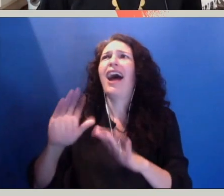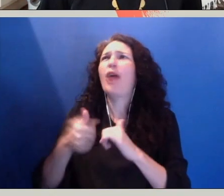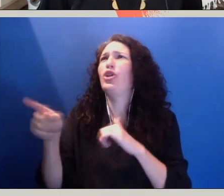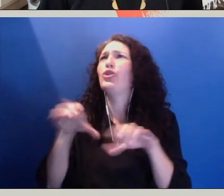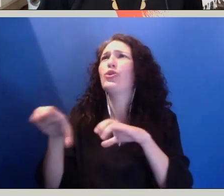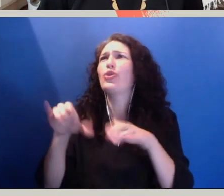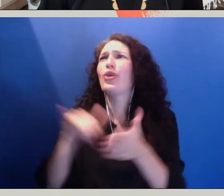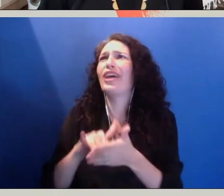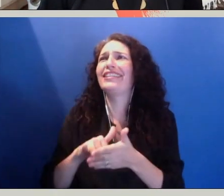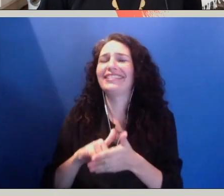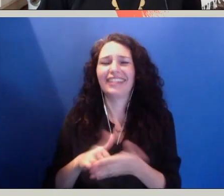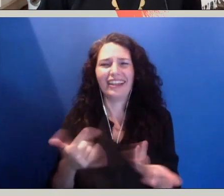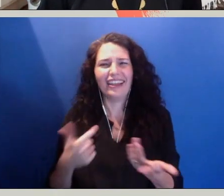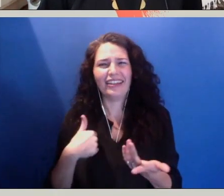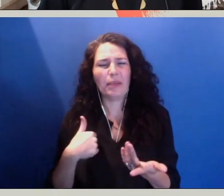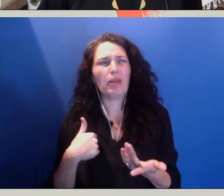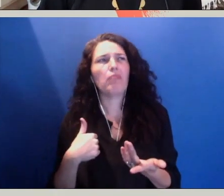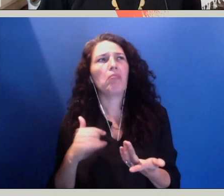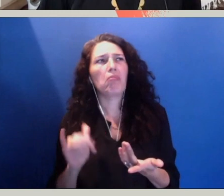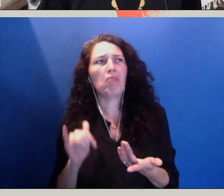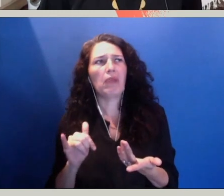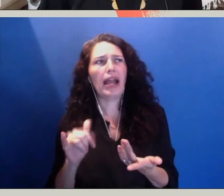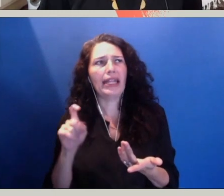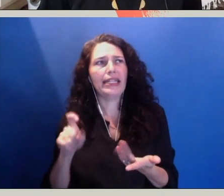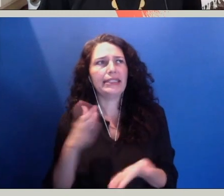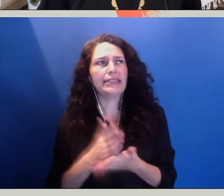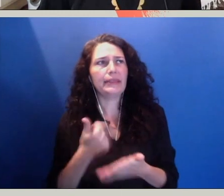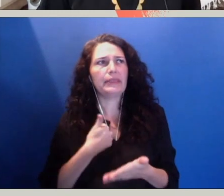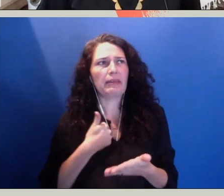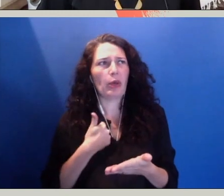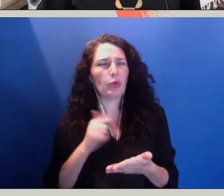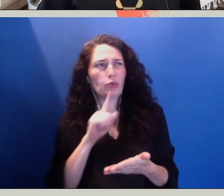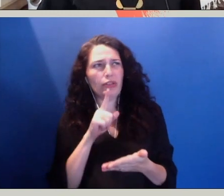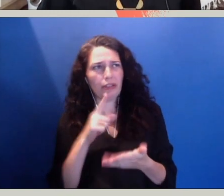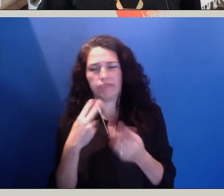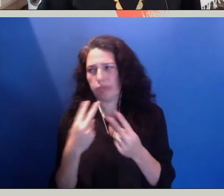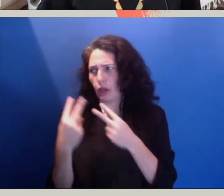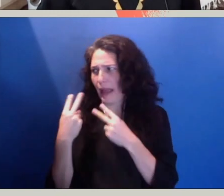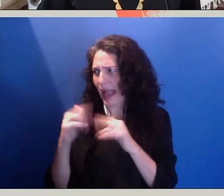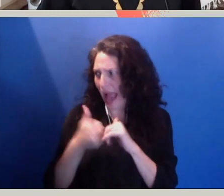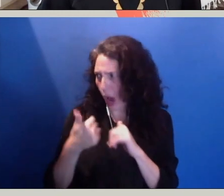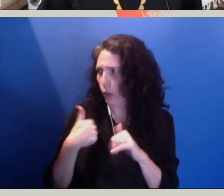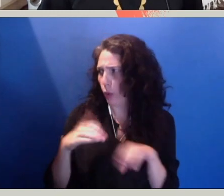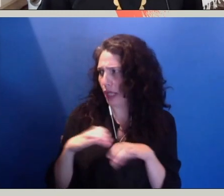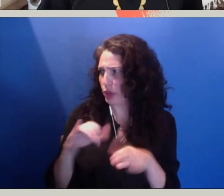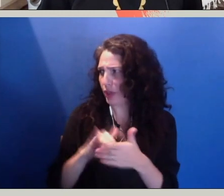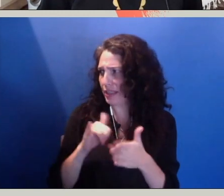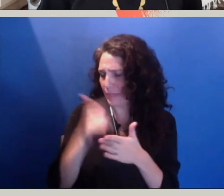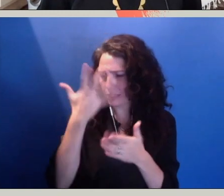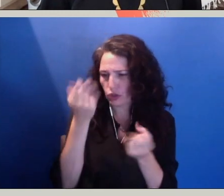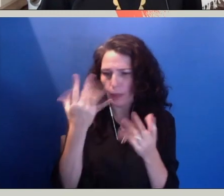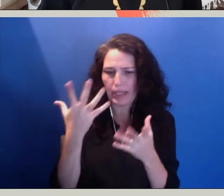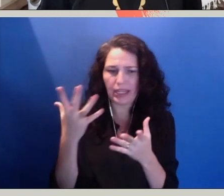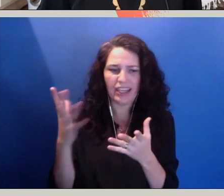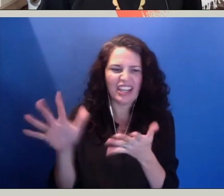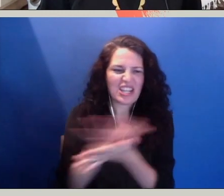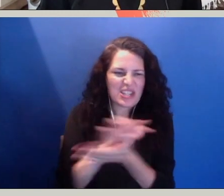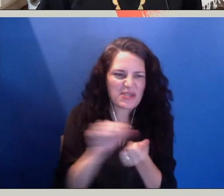Because we've been so erased and marginalized and criminalized and so many assumptions made about us and who we are.